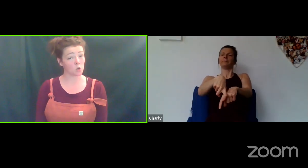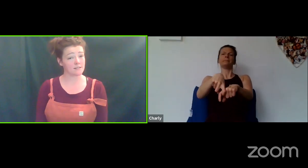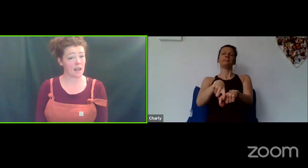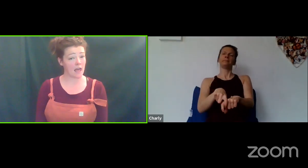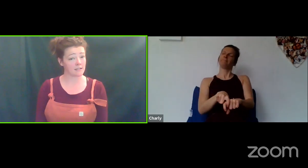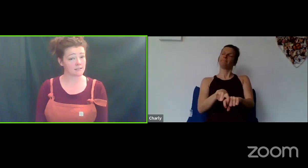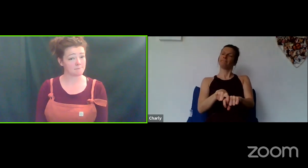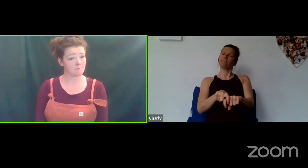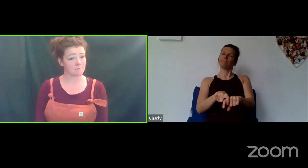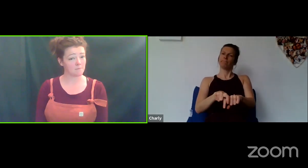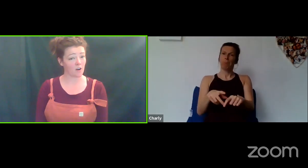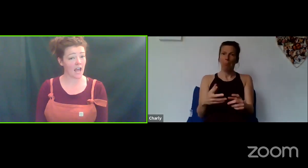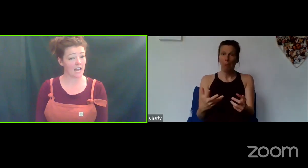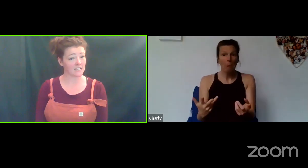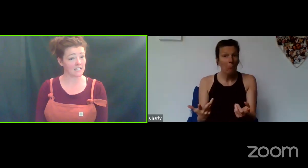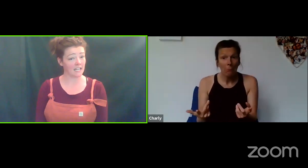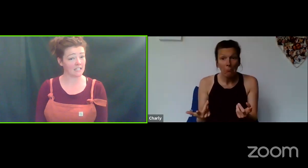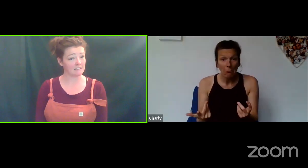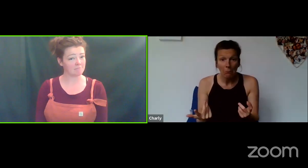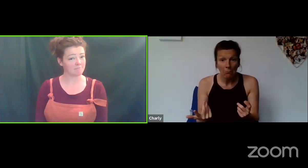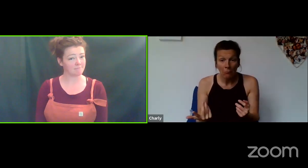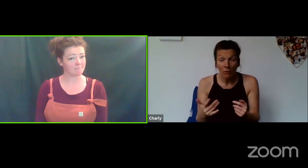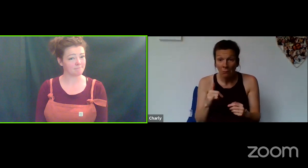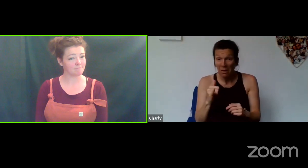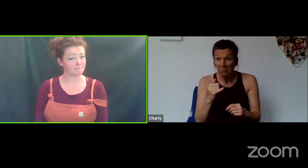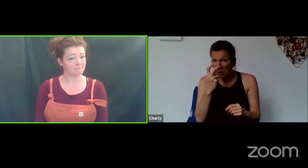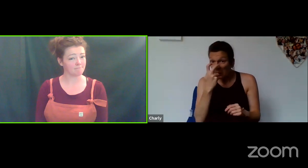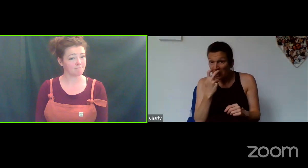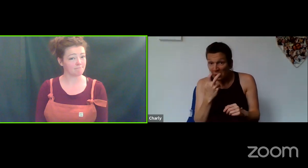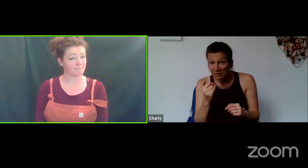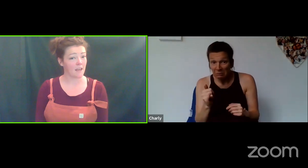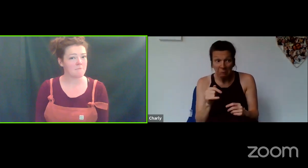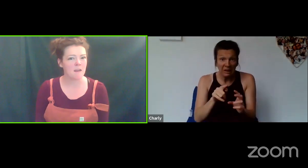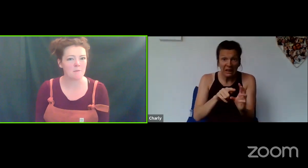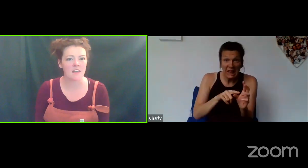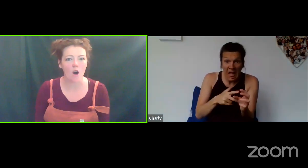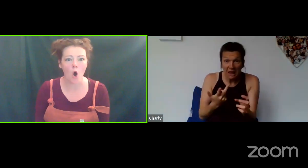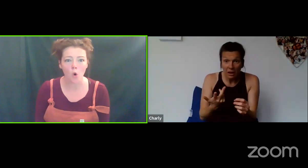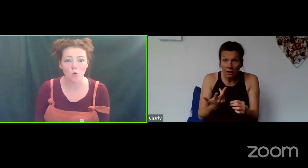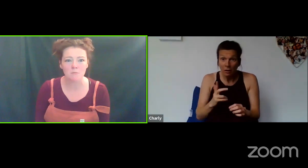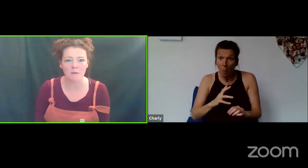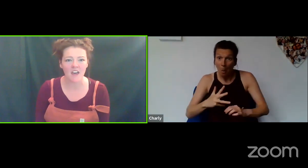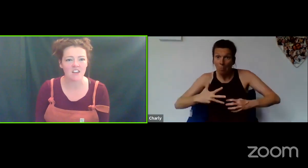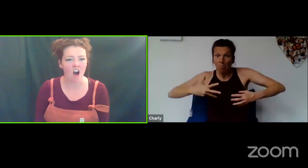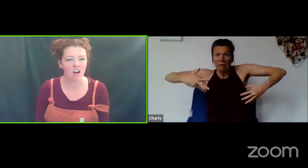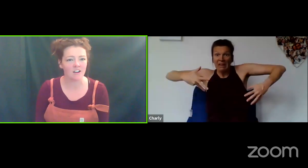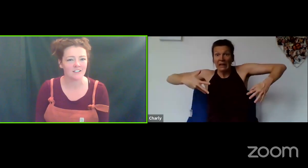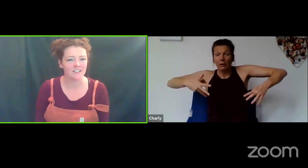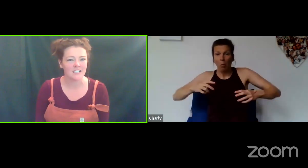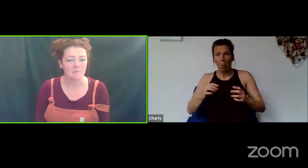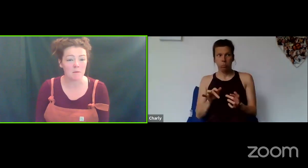cross their legs very elegantly? Maybe they're old... maybe they're young... maybe